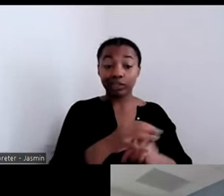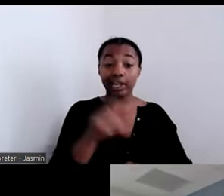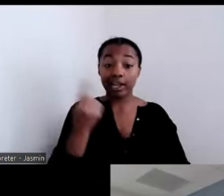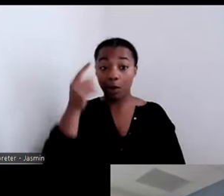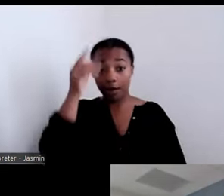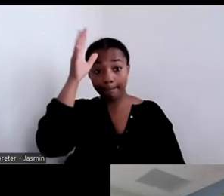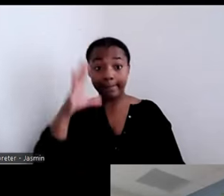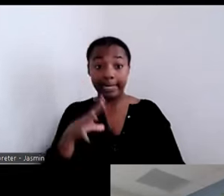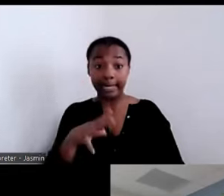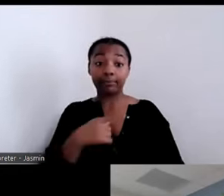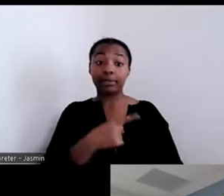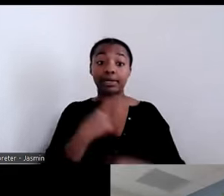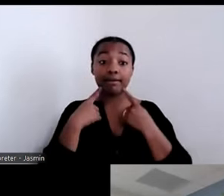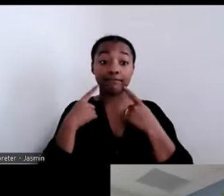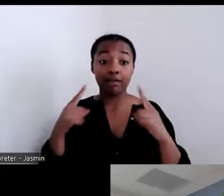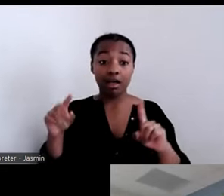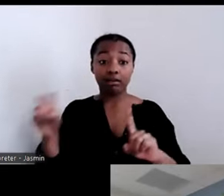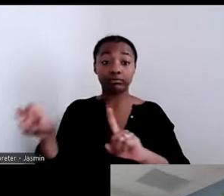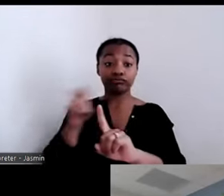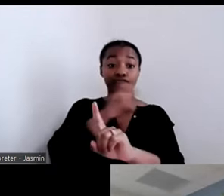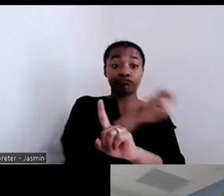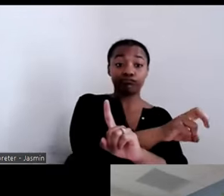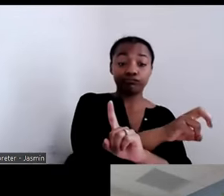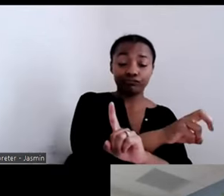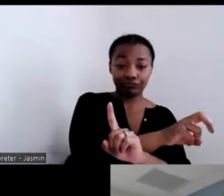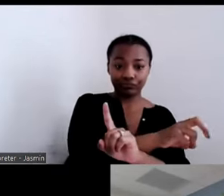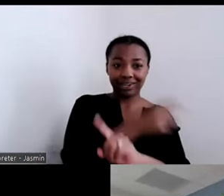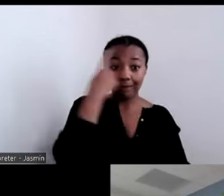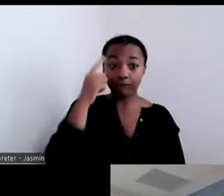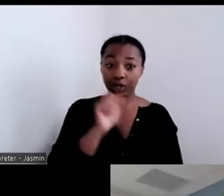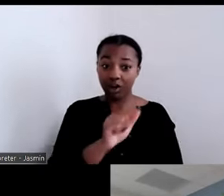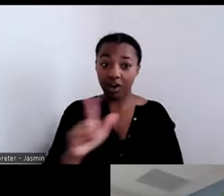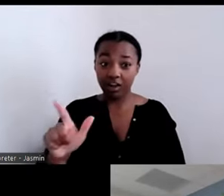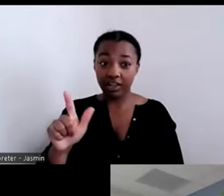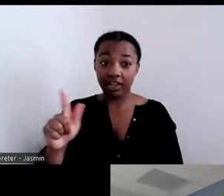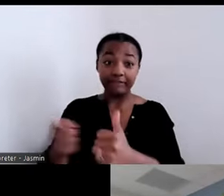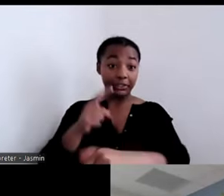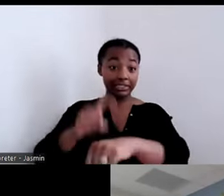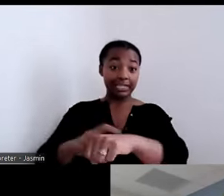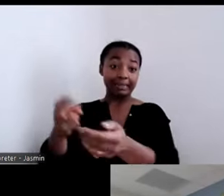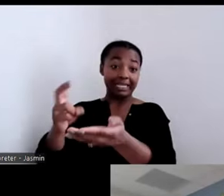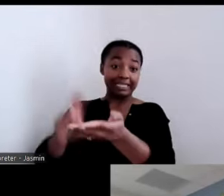transitioned—for all of them, it was the first time that they signed their own lease in